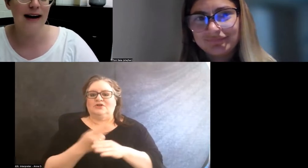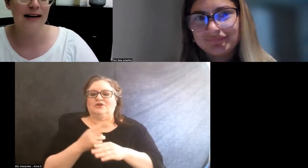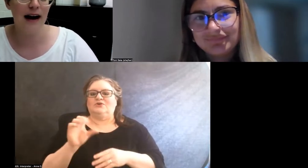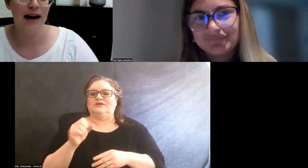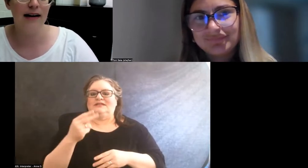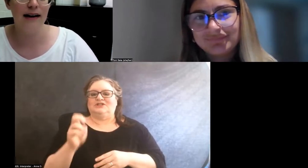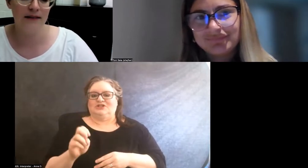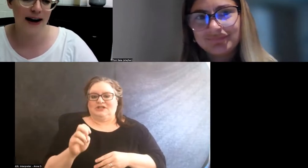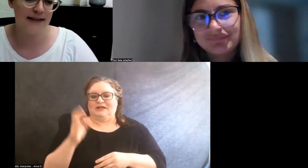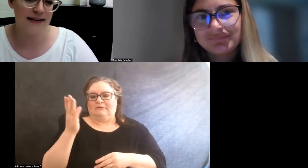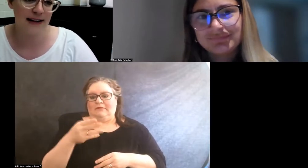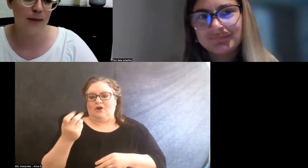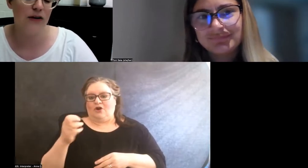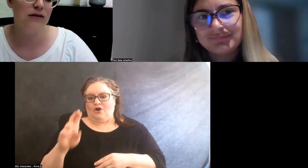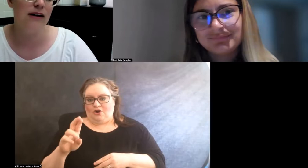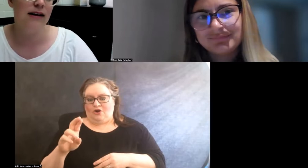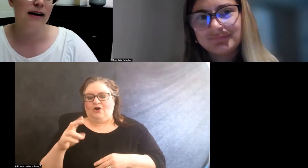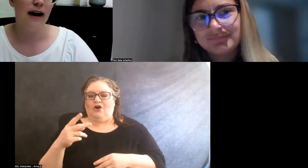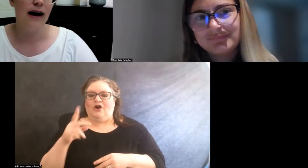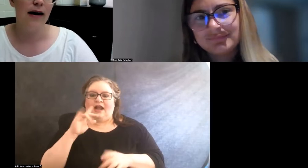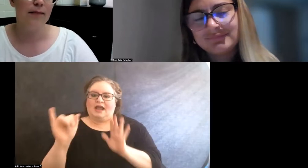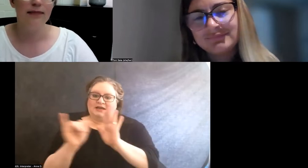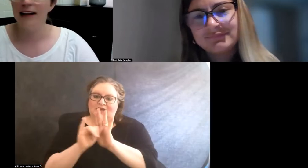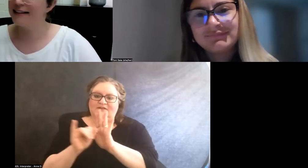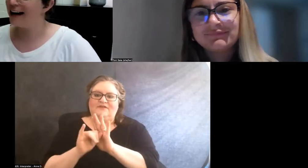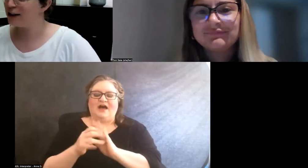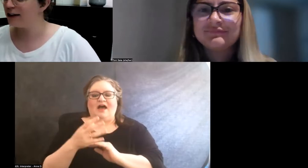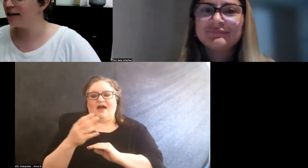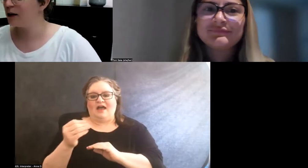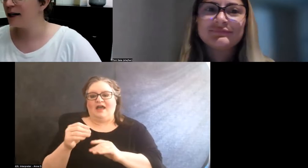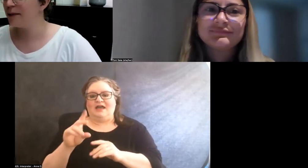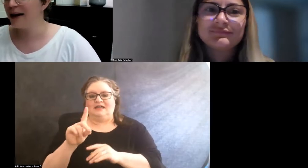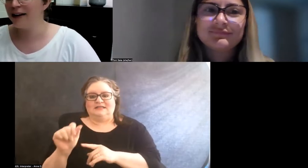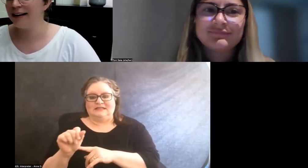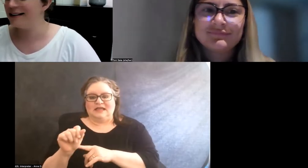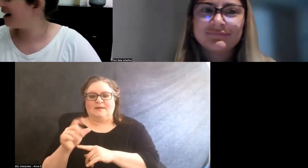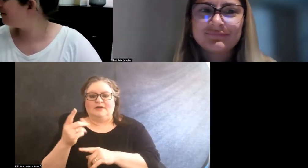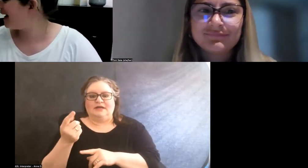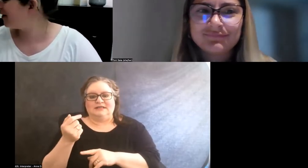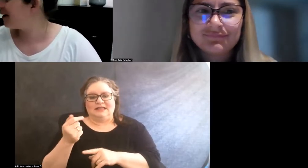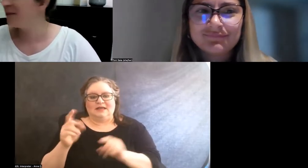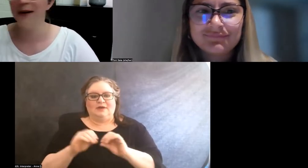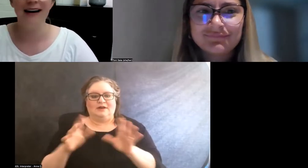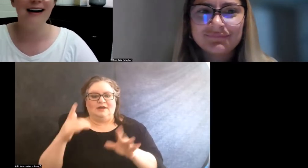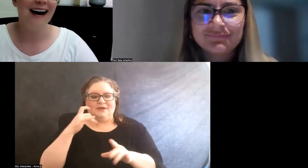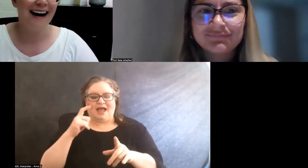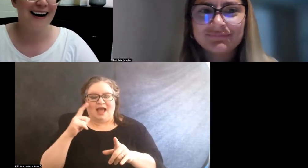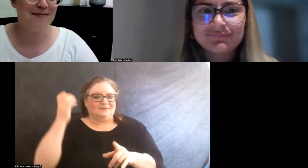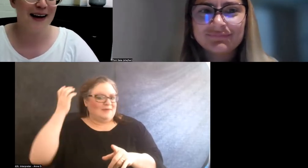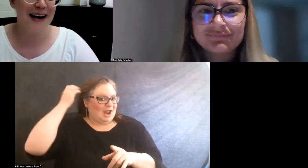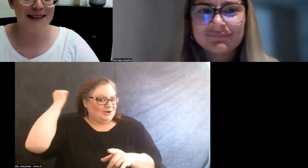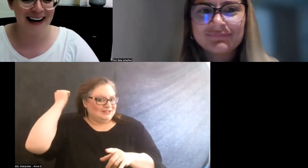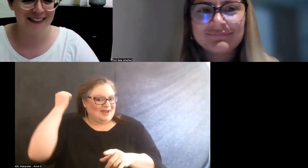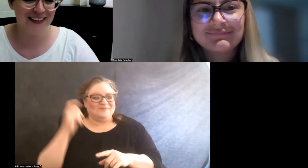and I identify as disabled. It's actually a little bit apparent 'cause I have my hair up but I'm deaf.